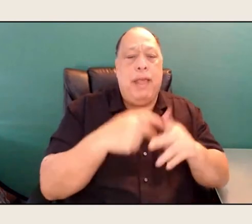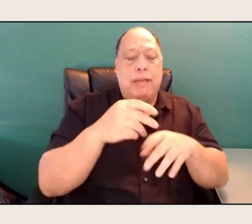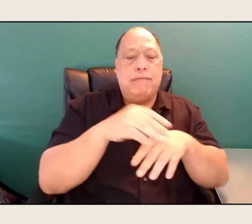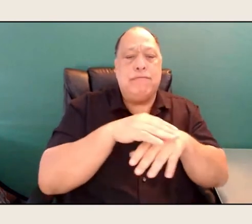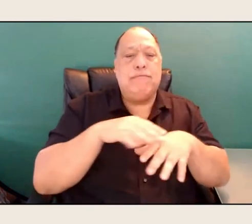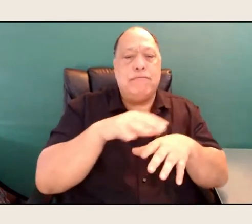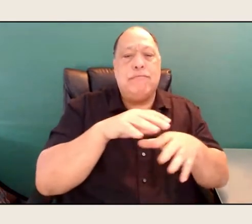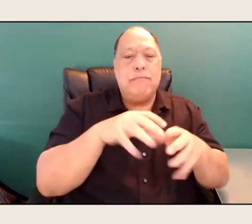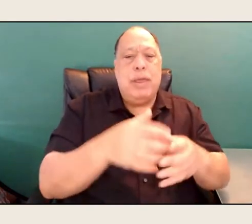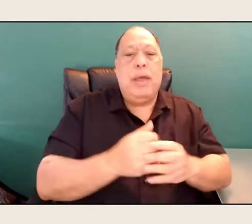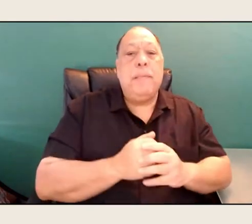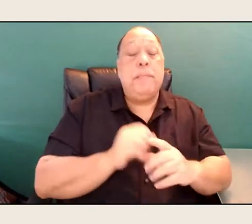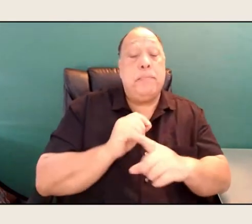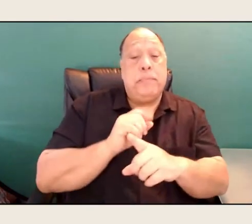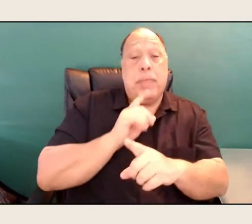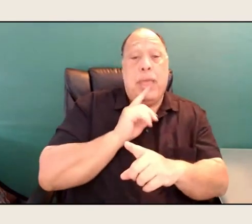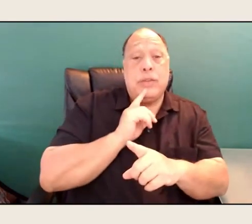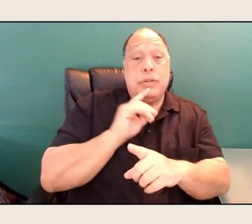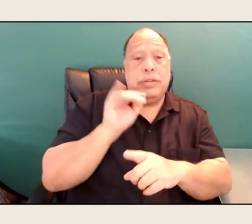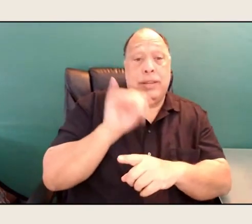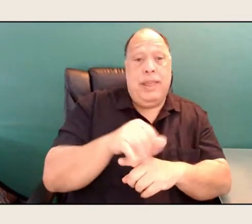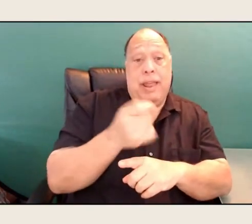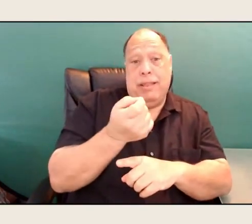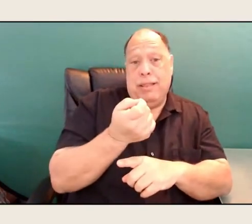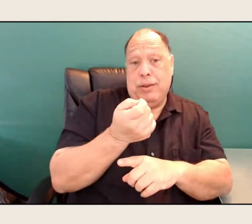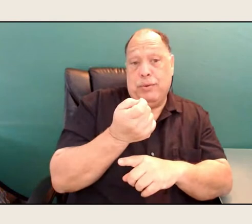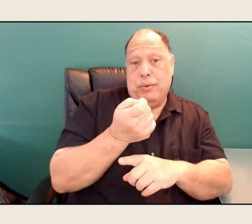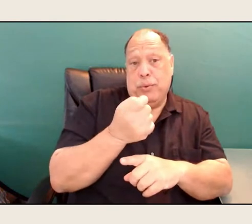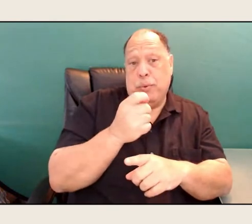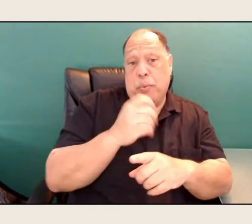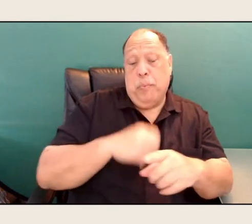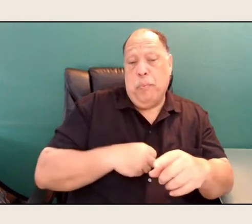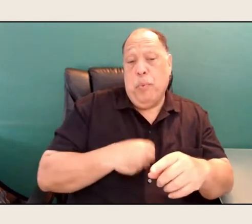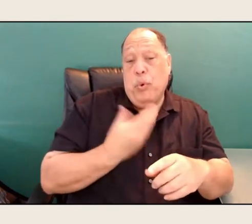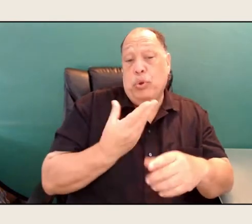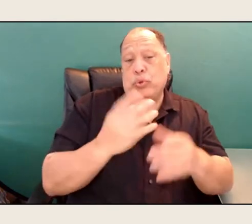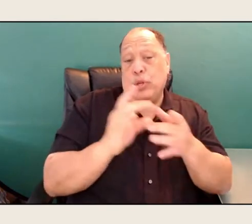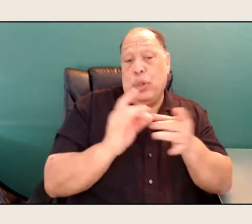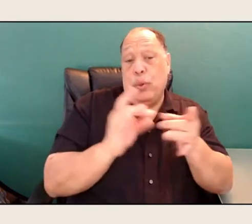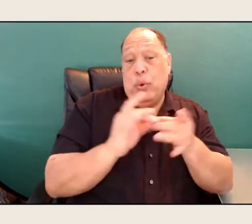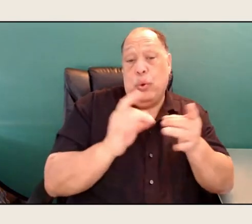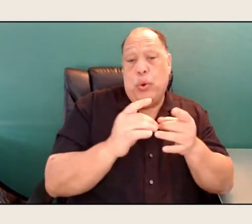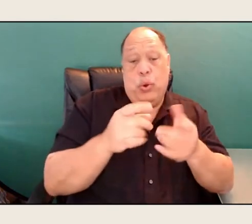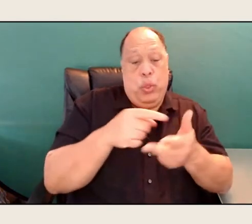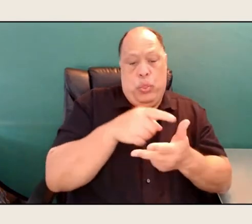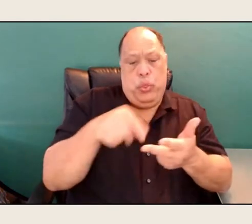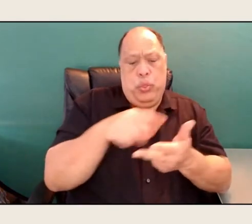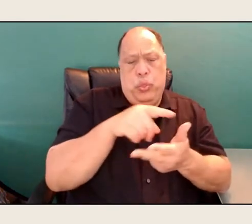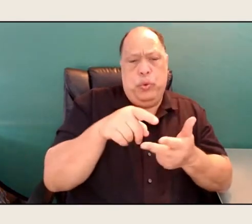Actually, to that little poetry lore, you three were in the same class at Iowa, right?